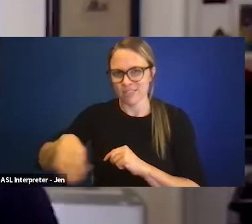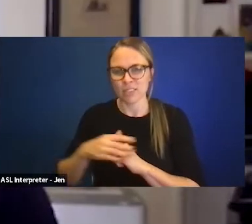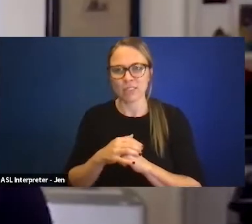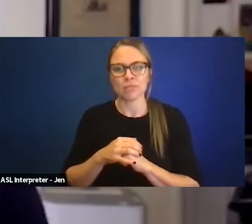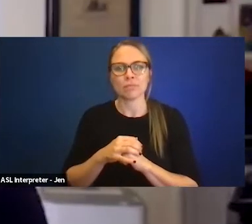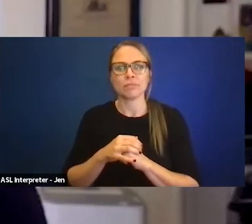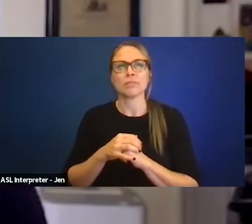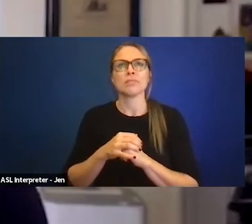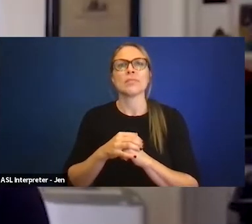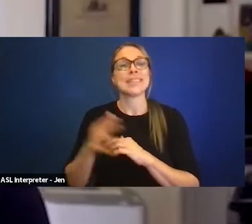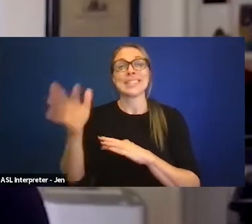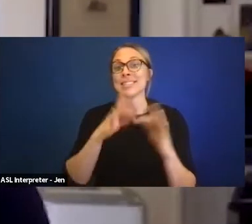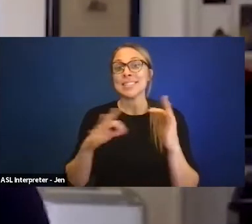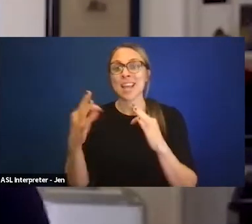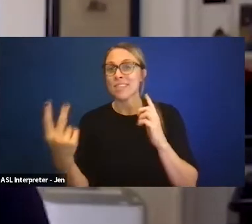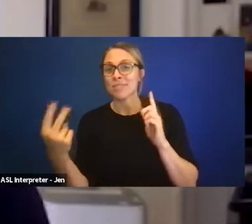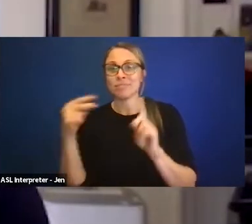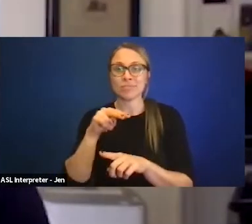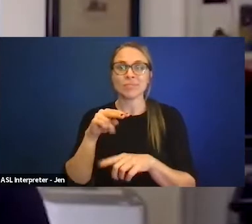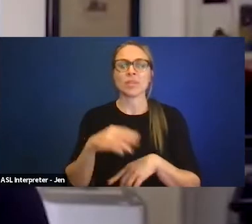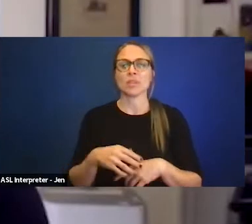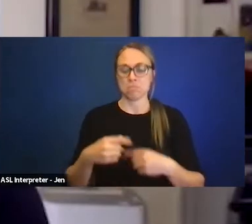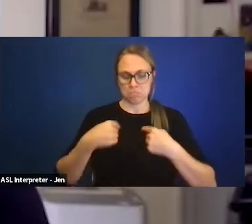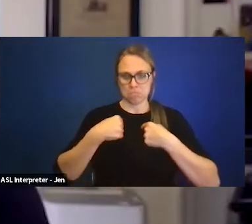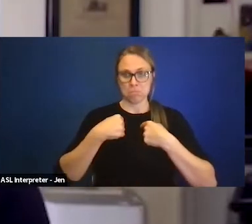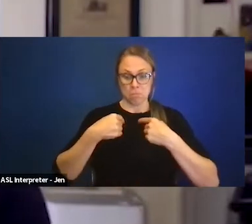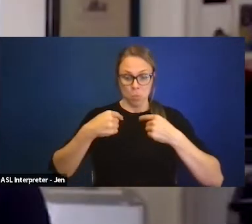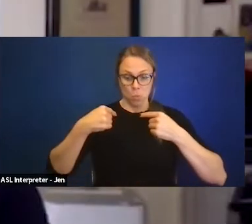as what have we as an individual entity done